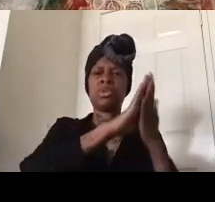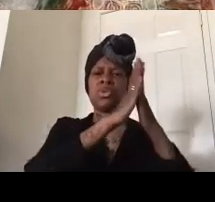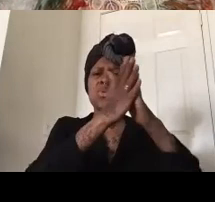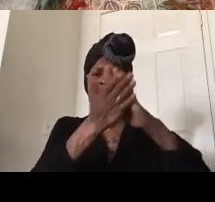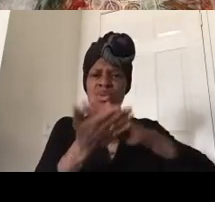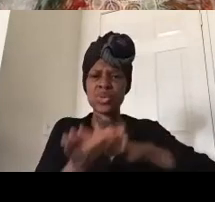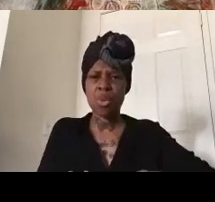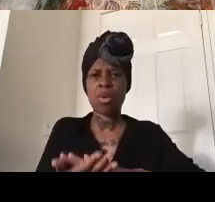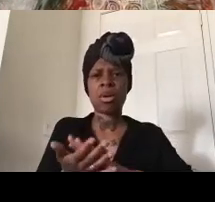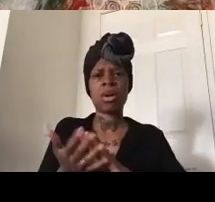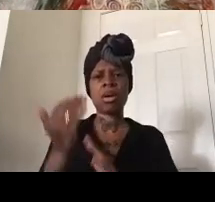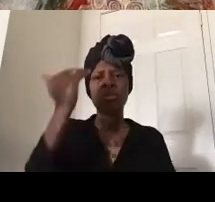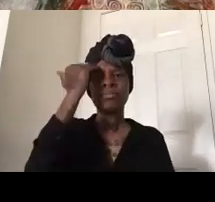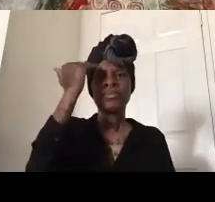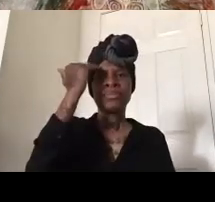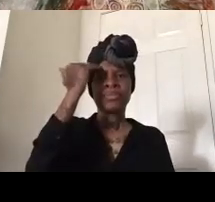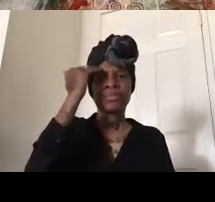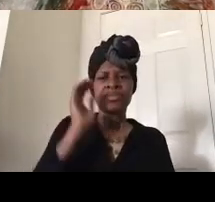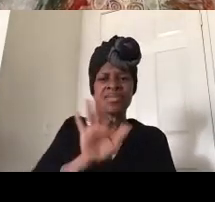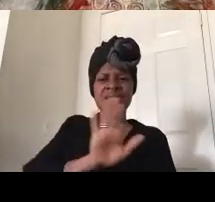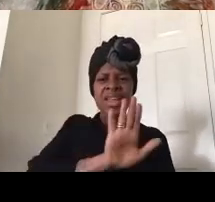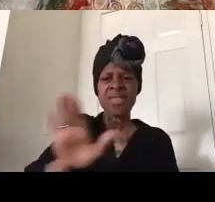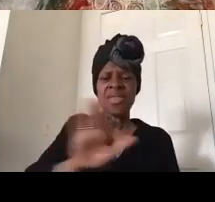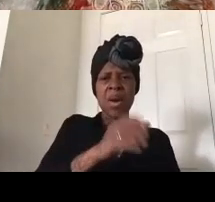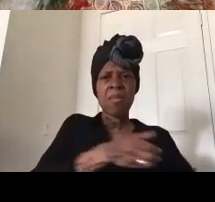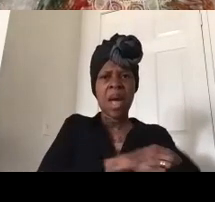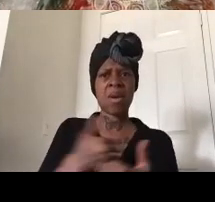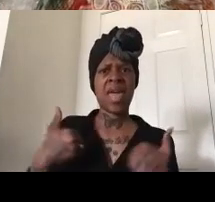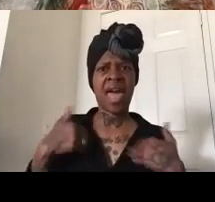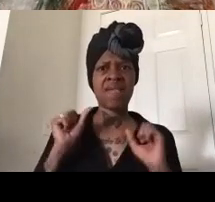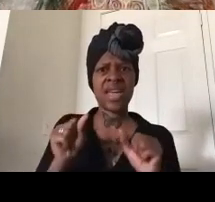have the power to organize themselves um and then